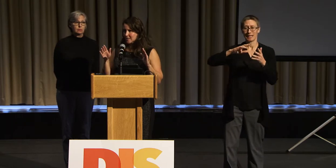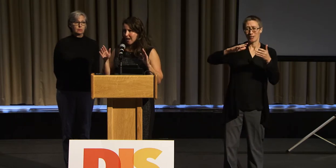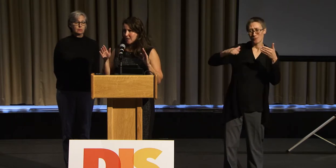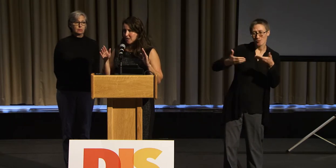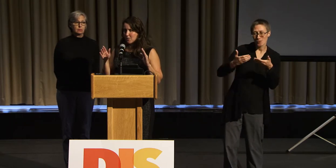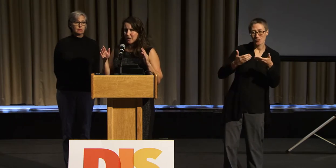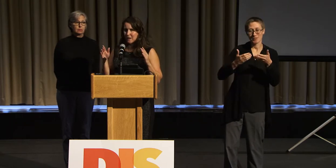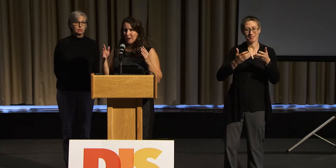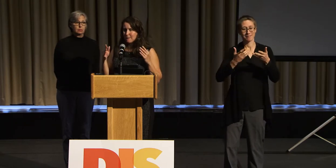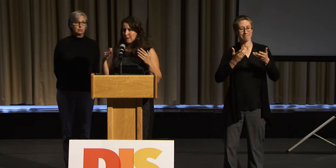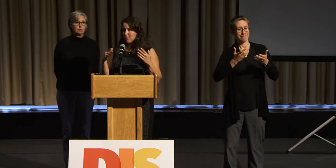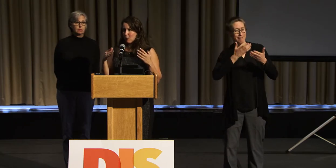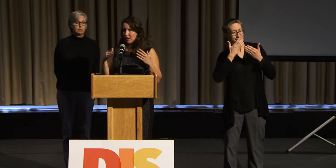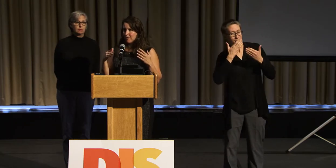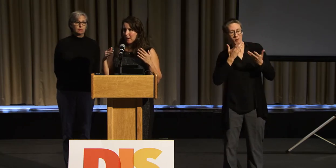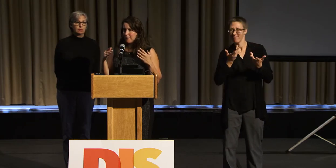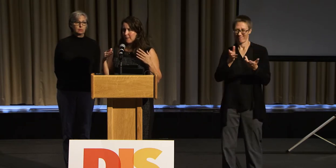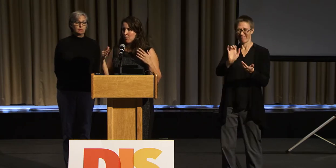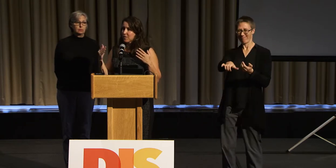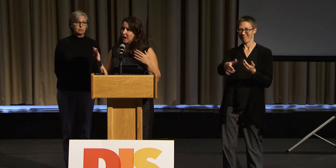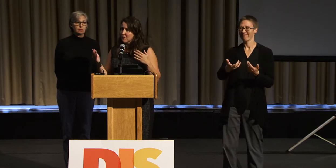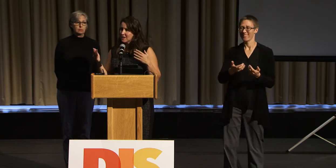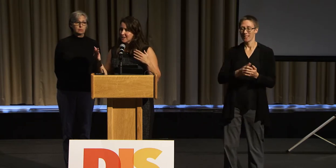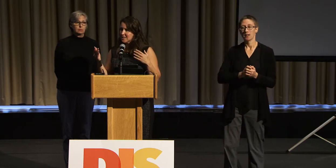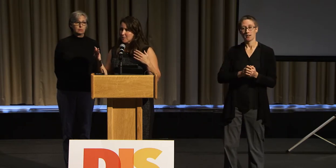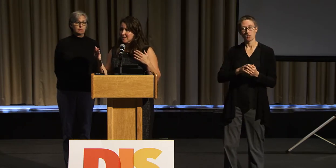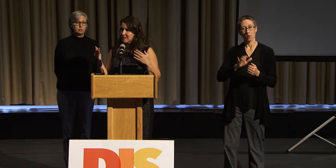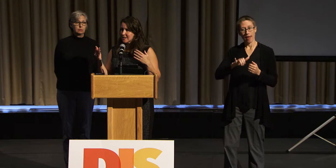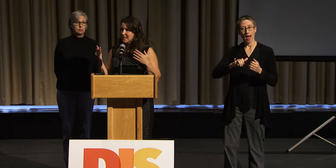stands between people with people without disability.